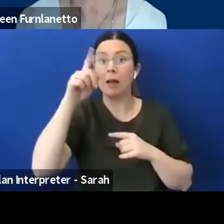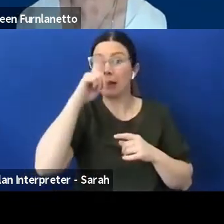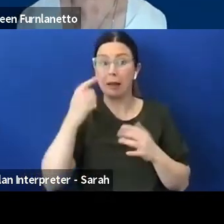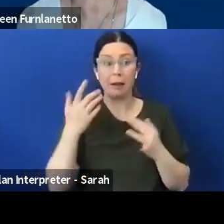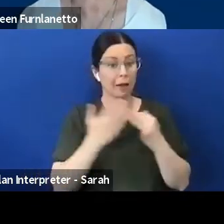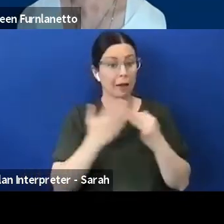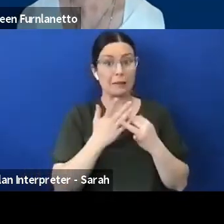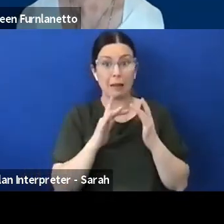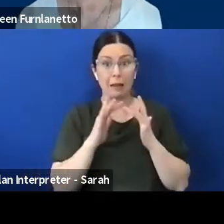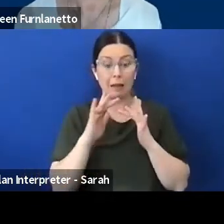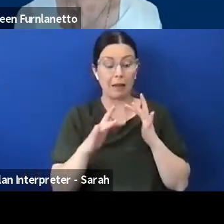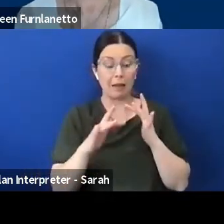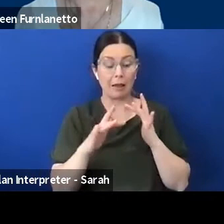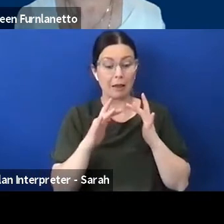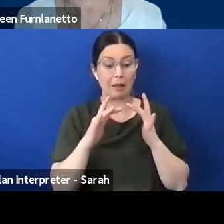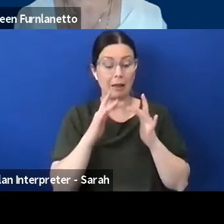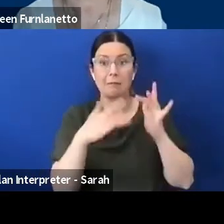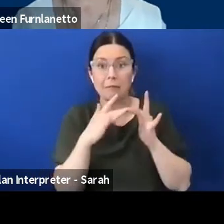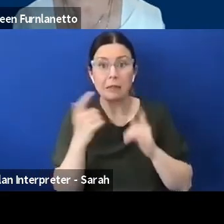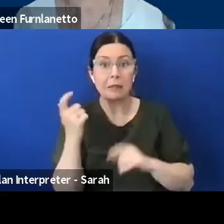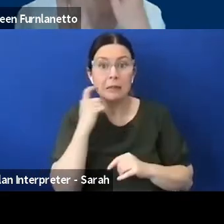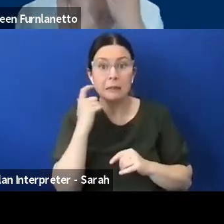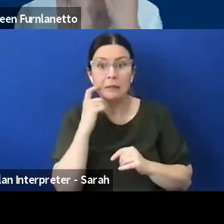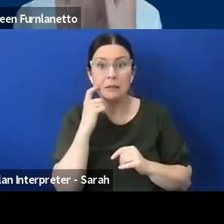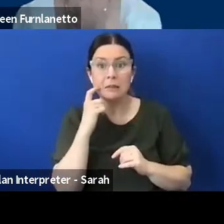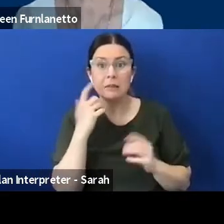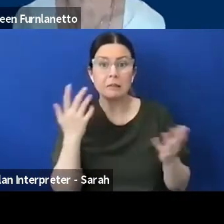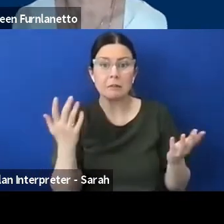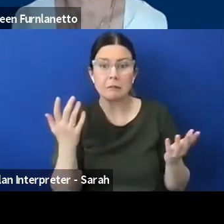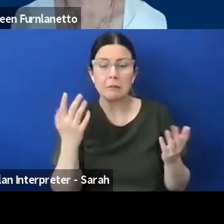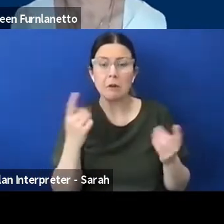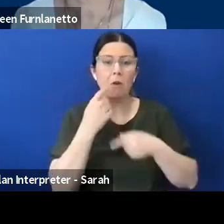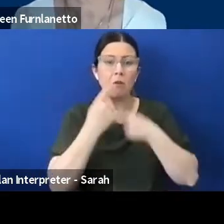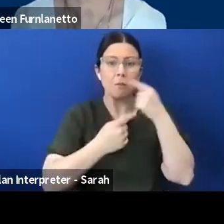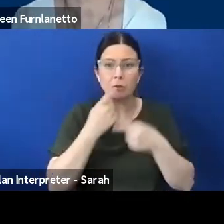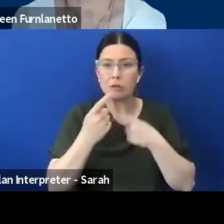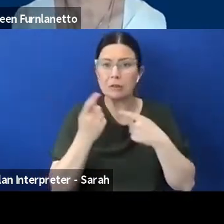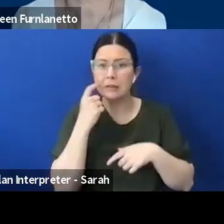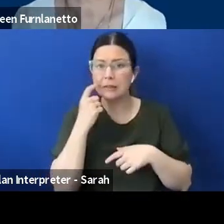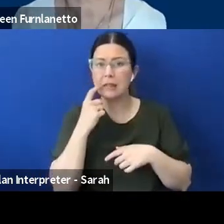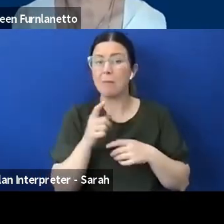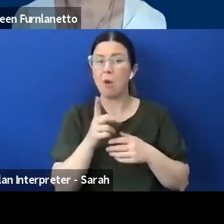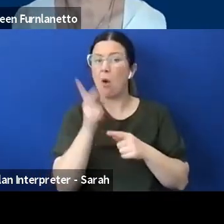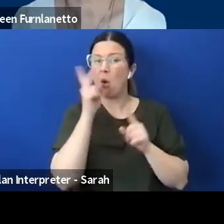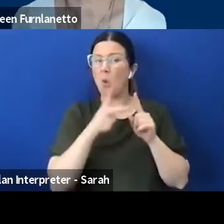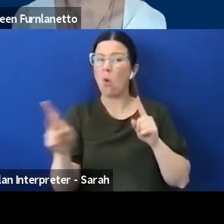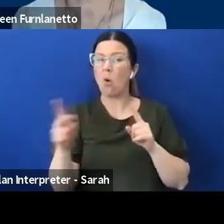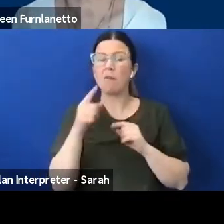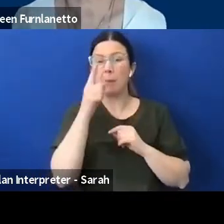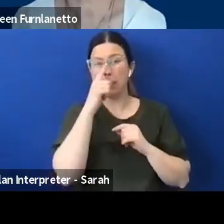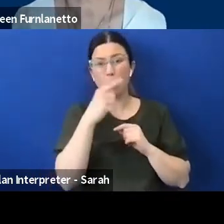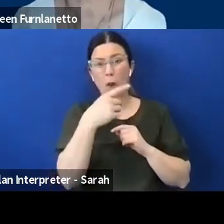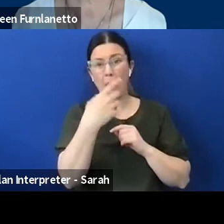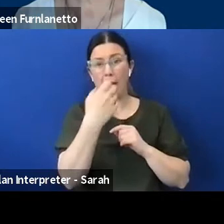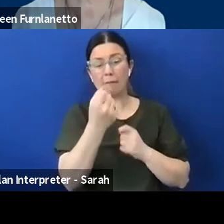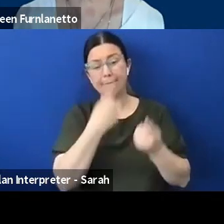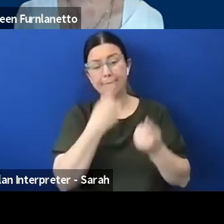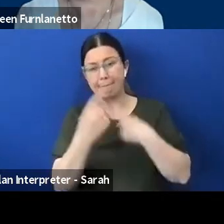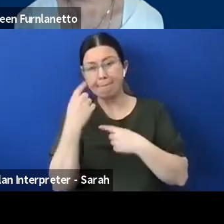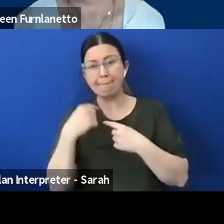they can certainly do it but often the feedback I get from a lot of people is it's laborious, it